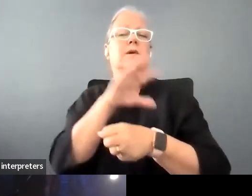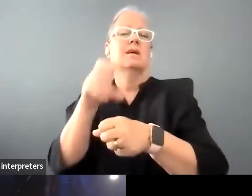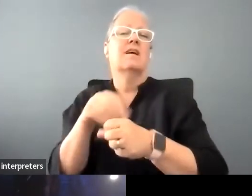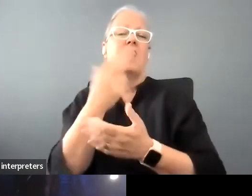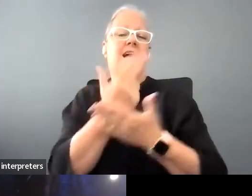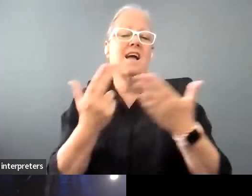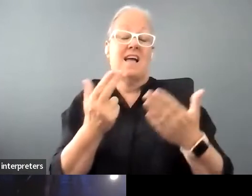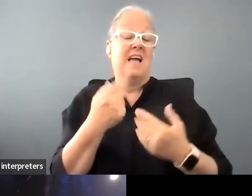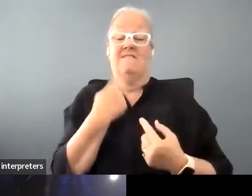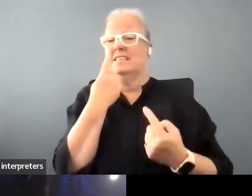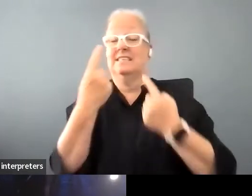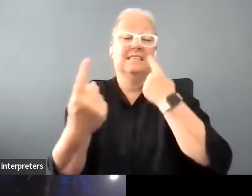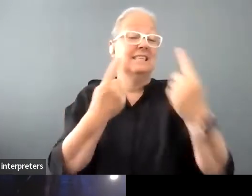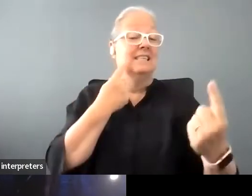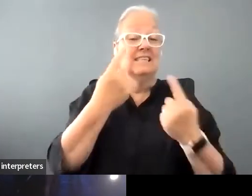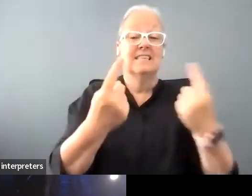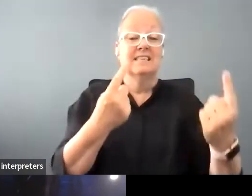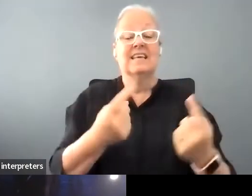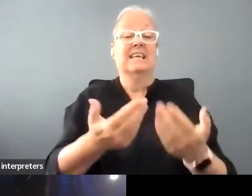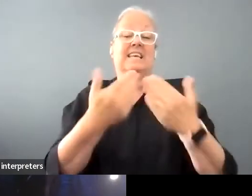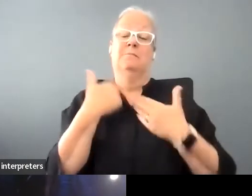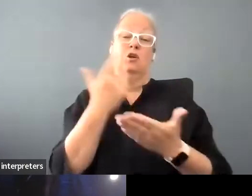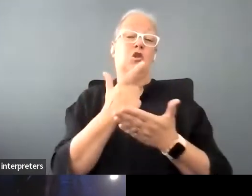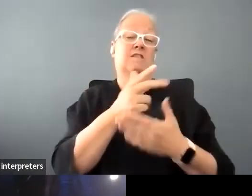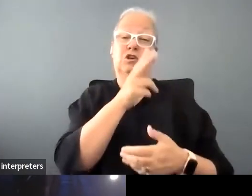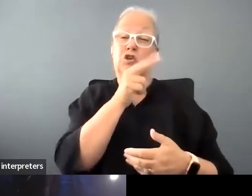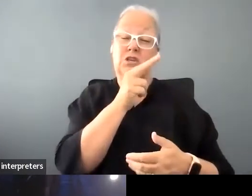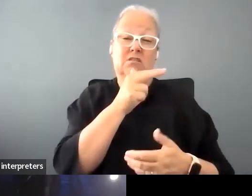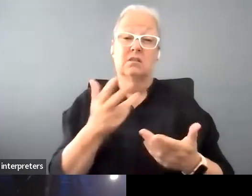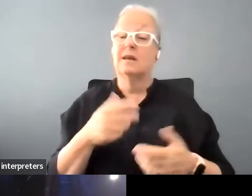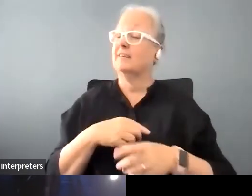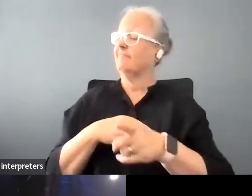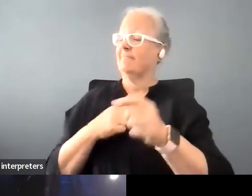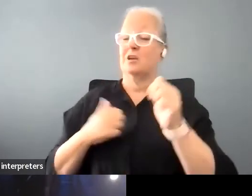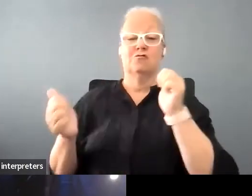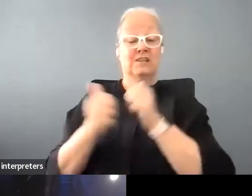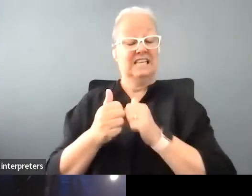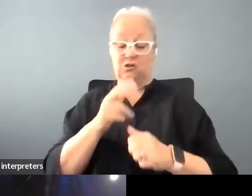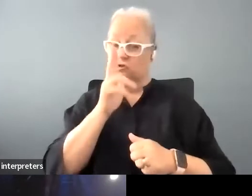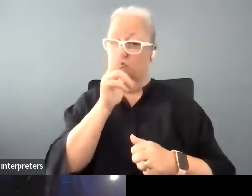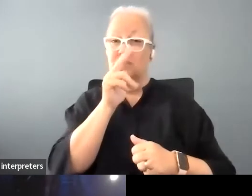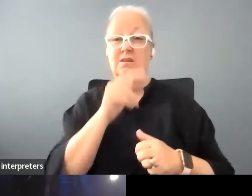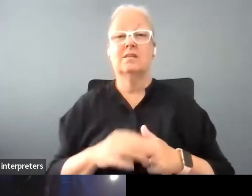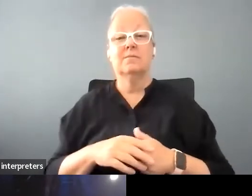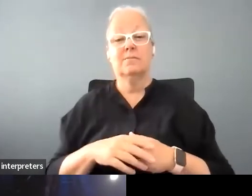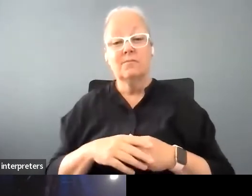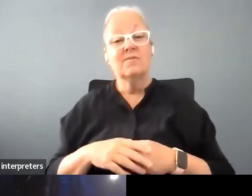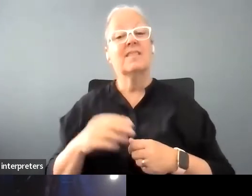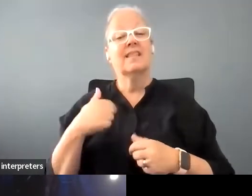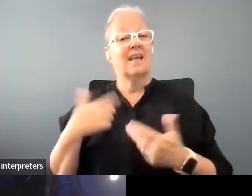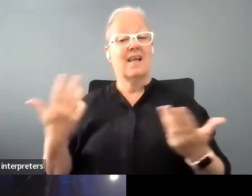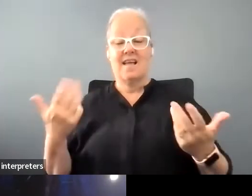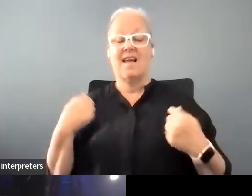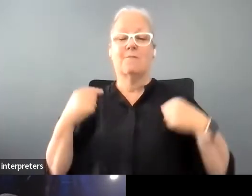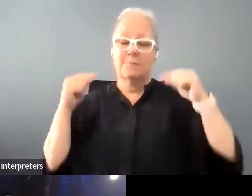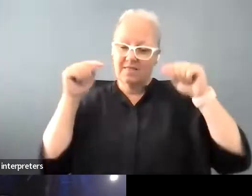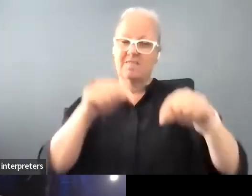waves now, it shits me so much. I've got you. Appalling the inequity but it is